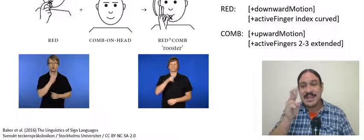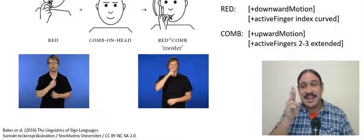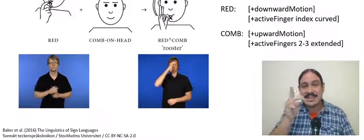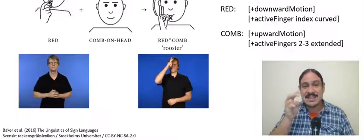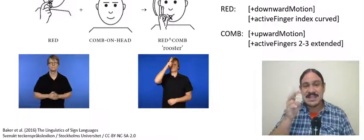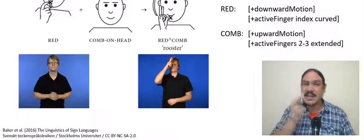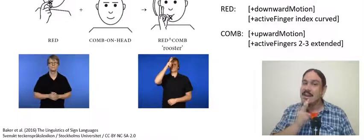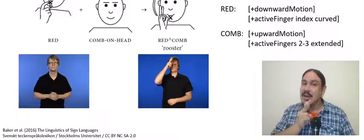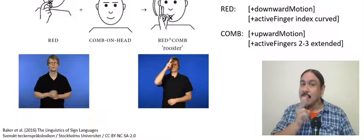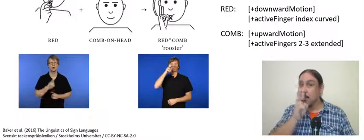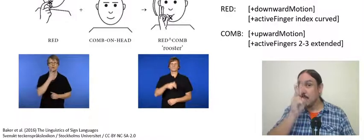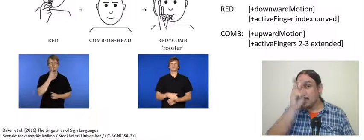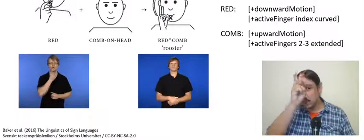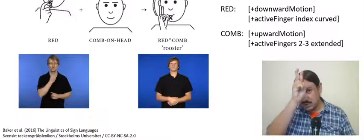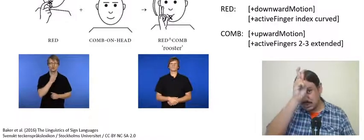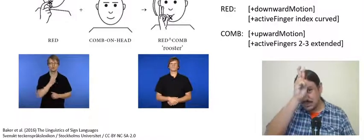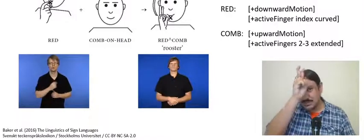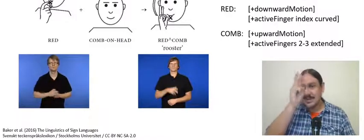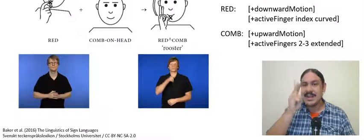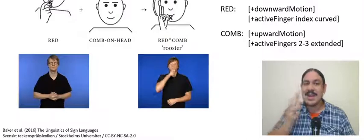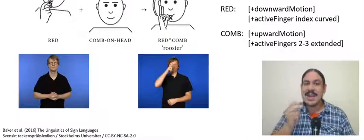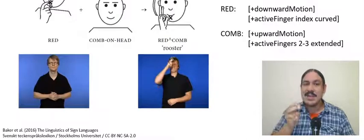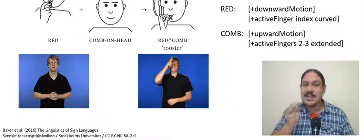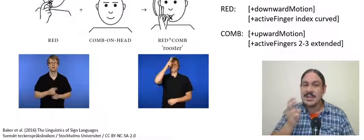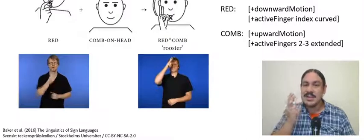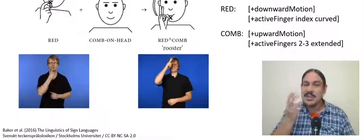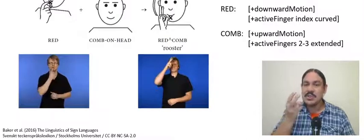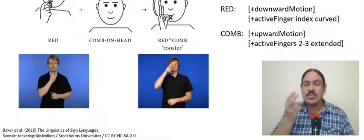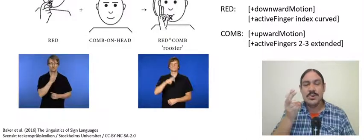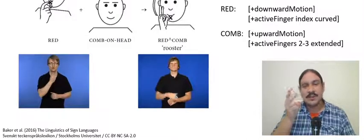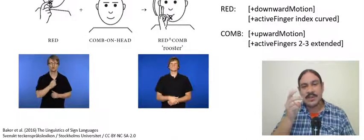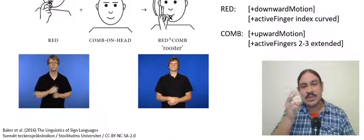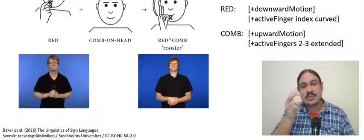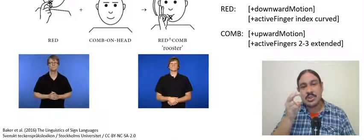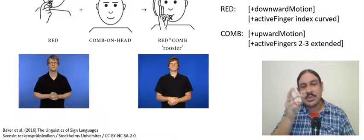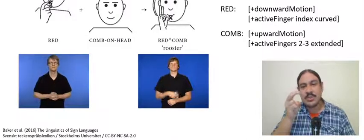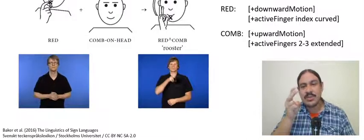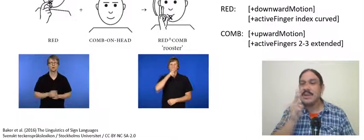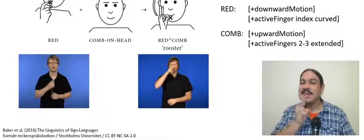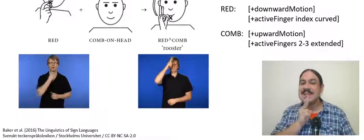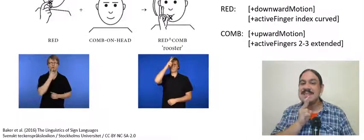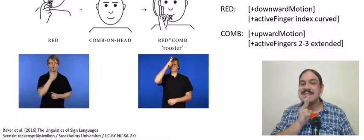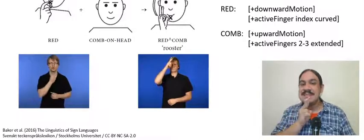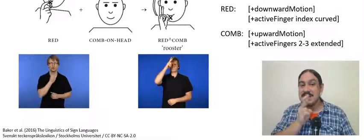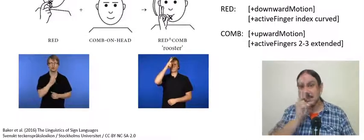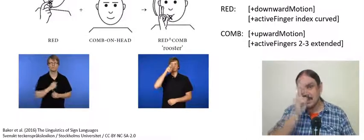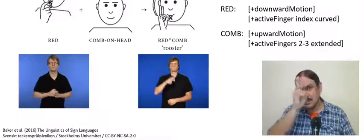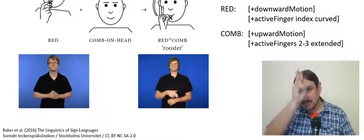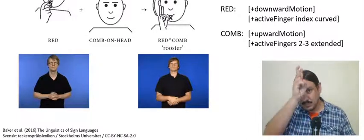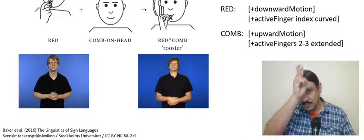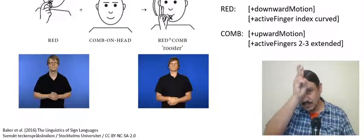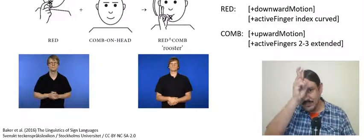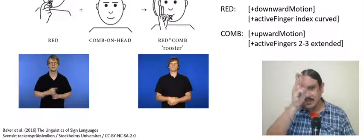rooster the features of comb assimilate